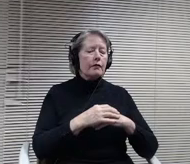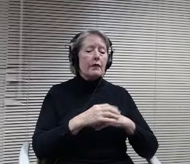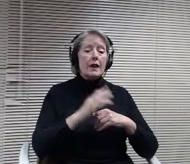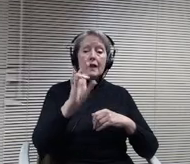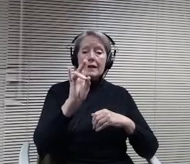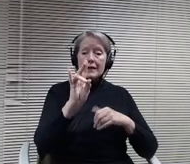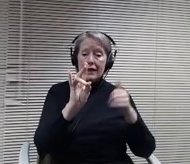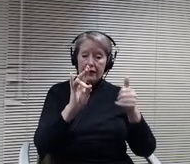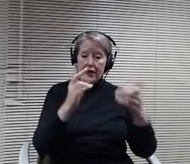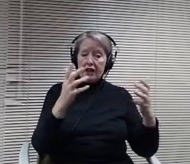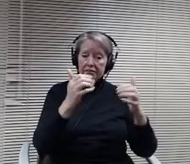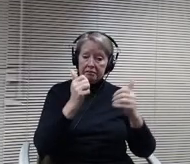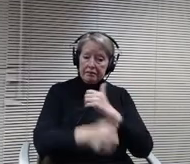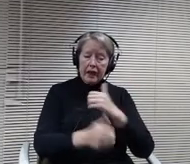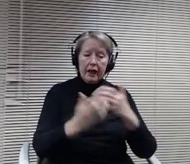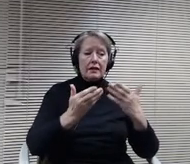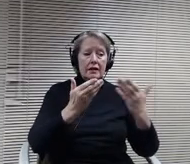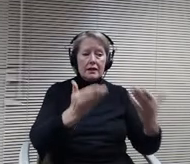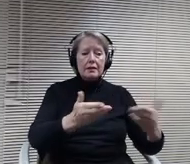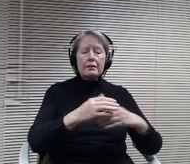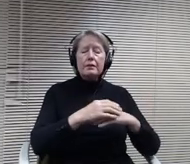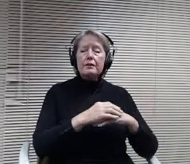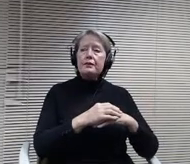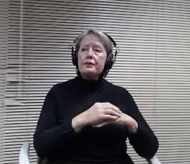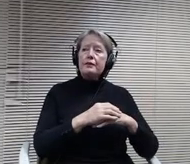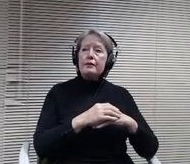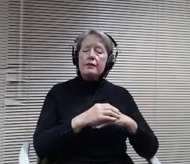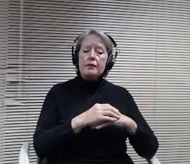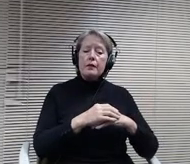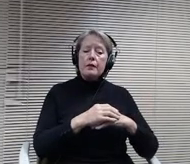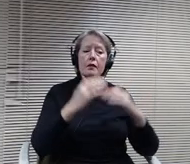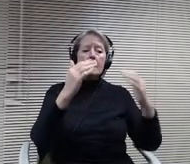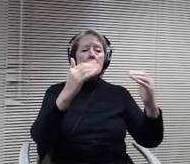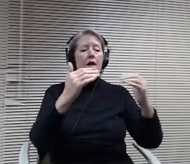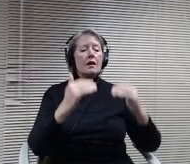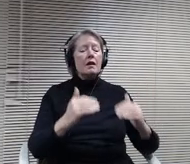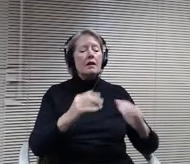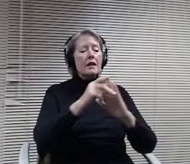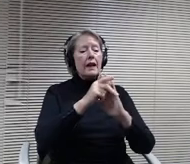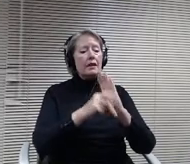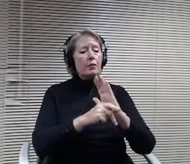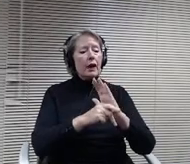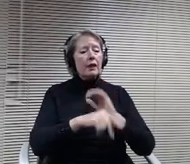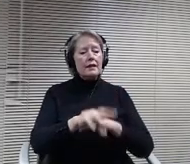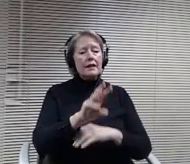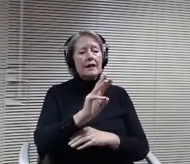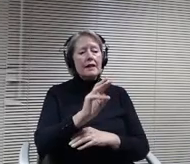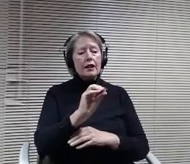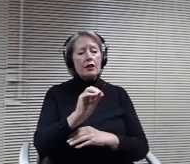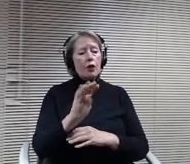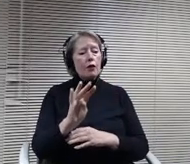The next policy is policy 604 inclusive. Education program Doctor Peterson